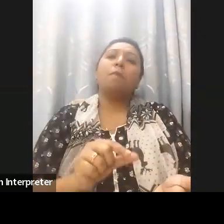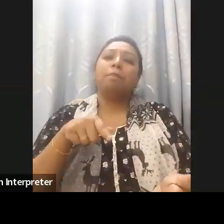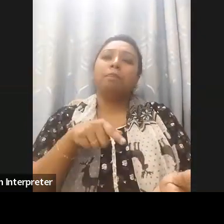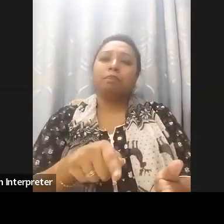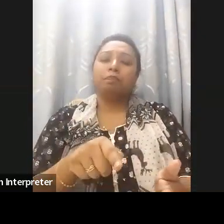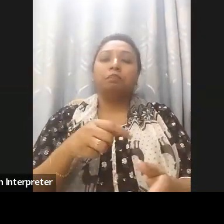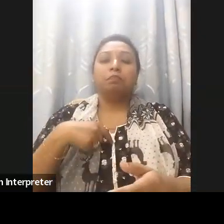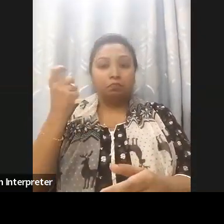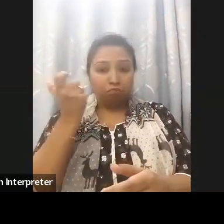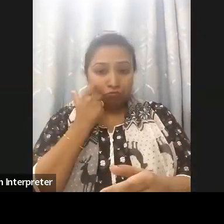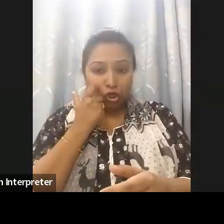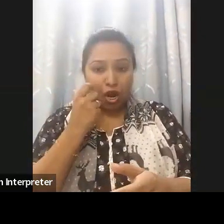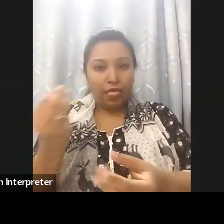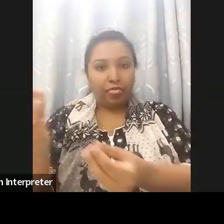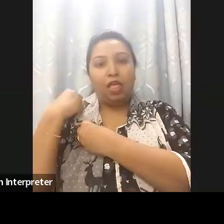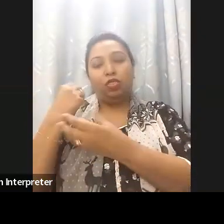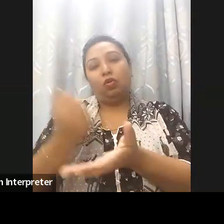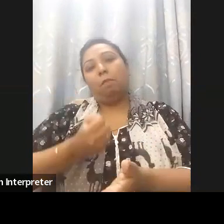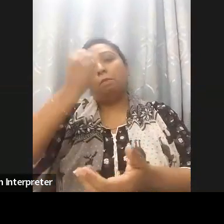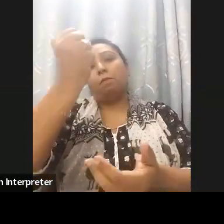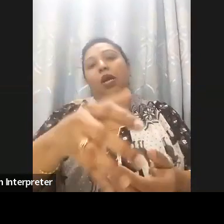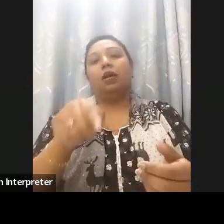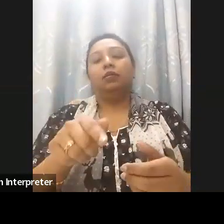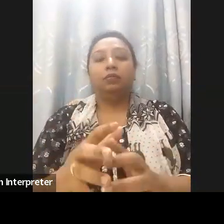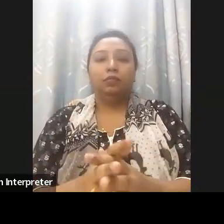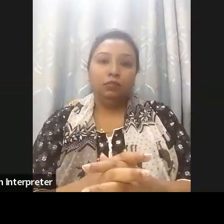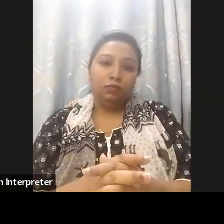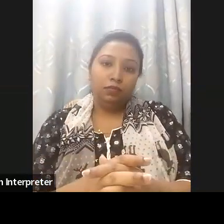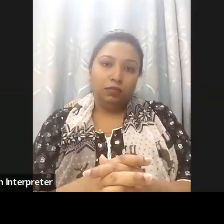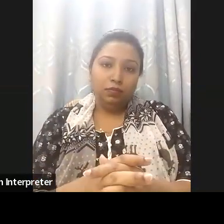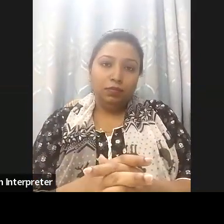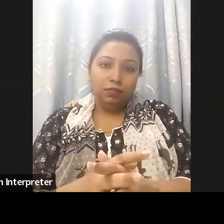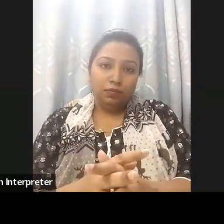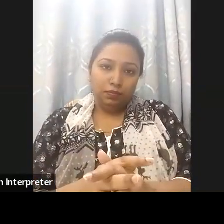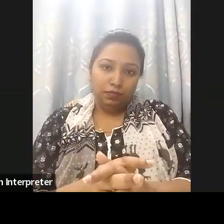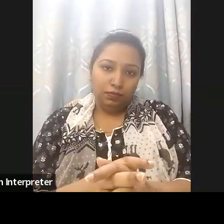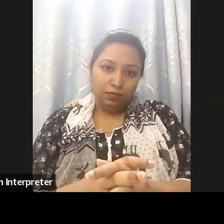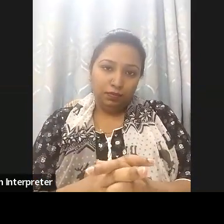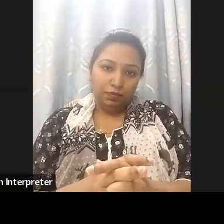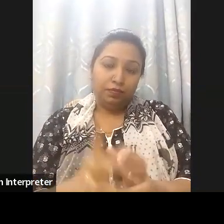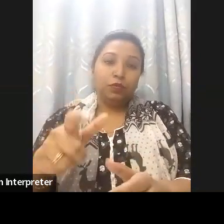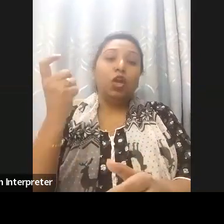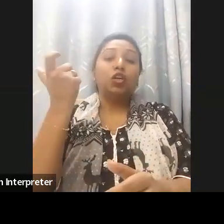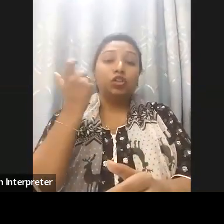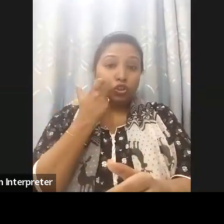a valuable resource for the language comprehensions. Moreover the government has organized disability